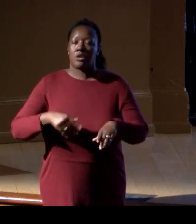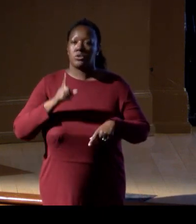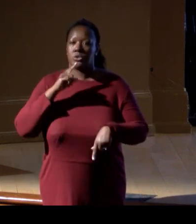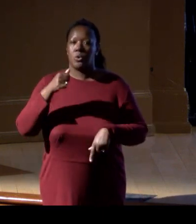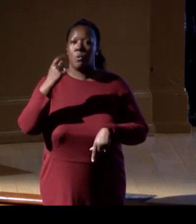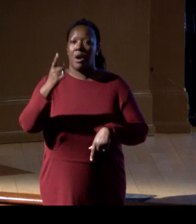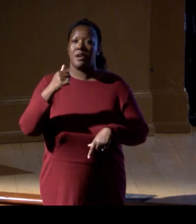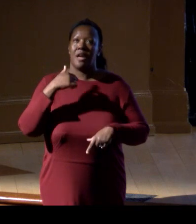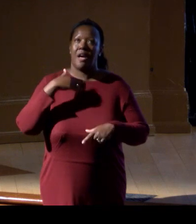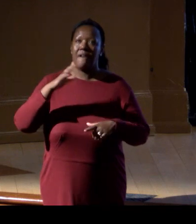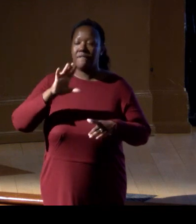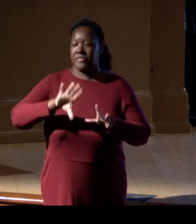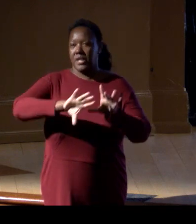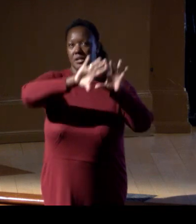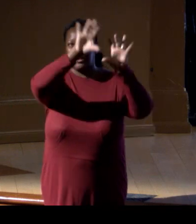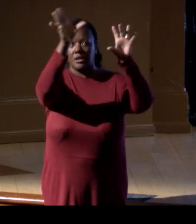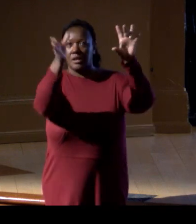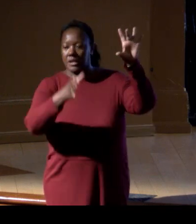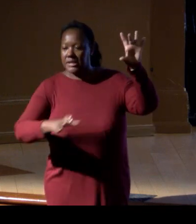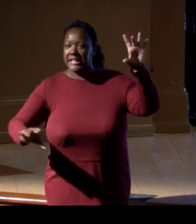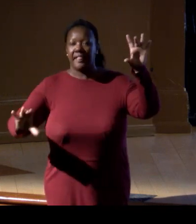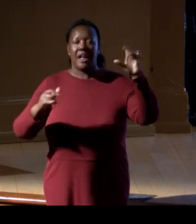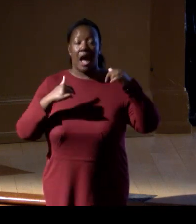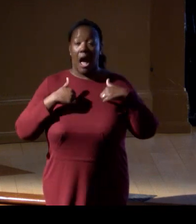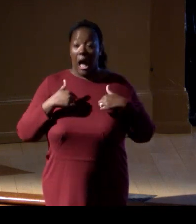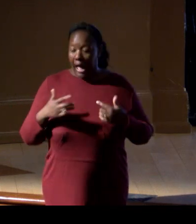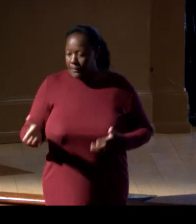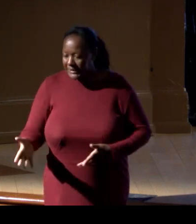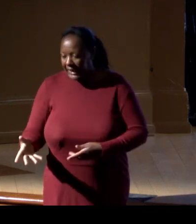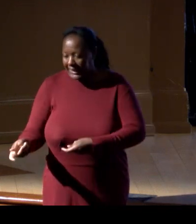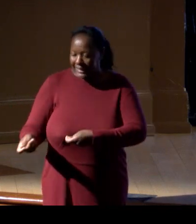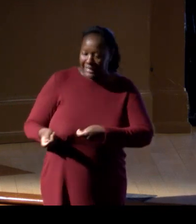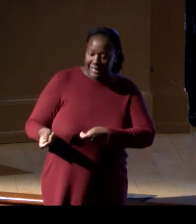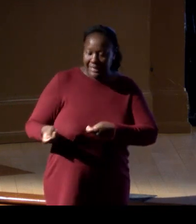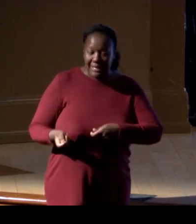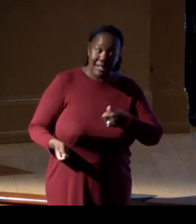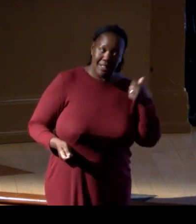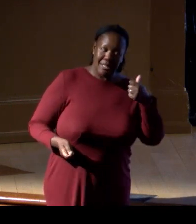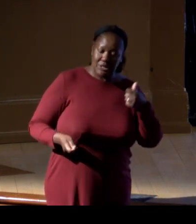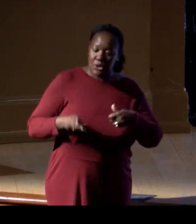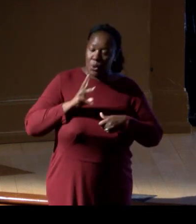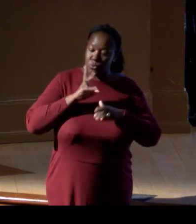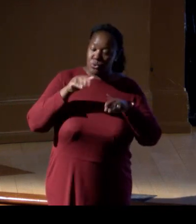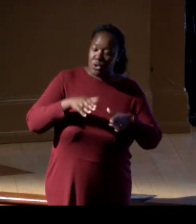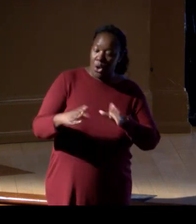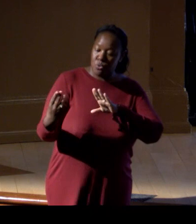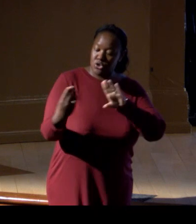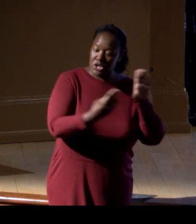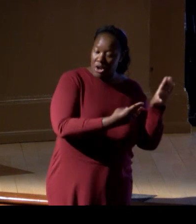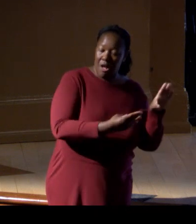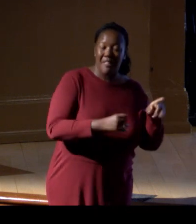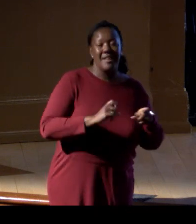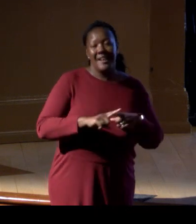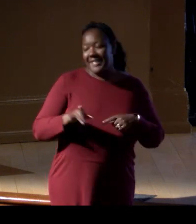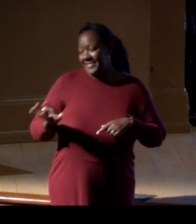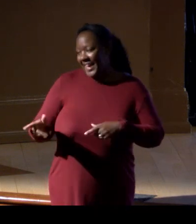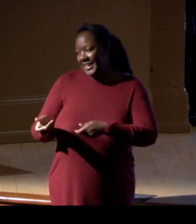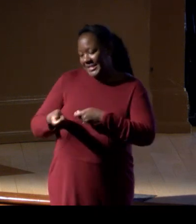Now, me being the oceanographer tried to get him to walk to Ocean Hall, but took a while to get out of the Dinosaur Hall,